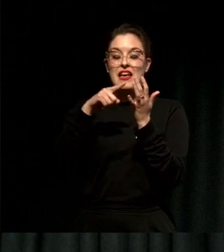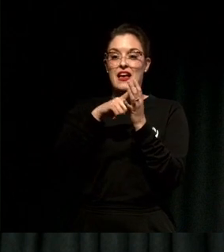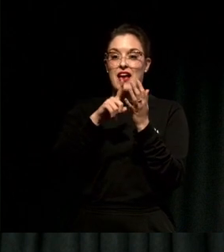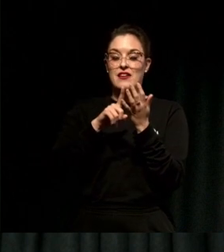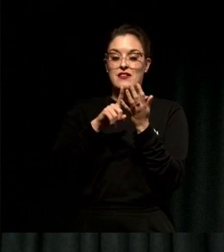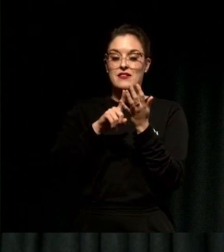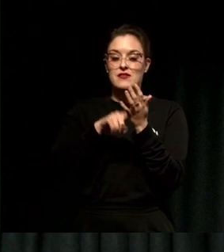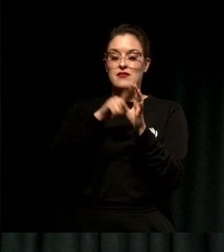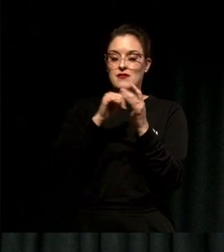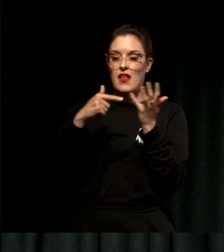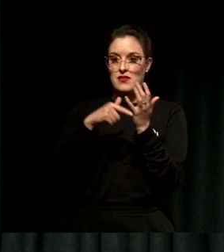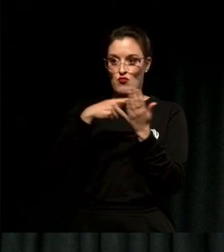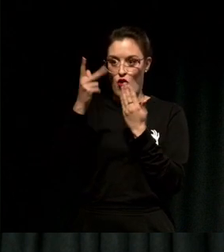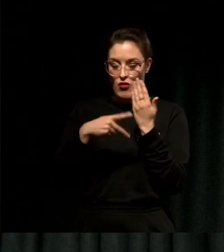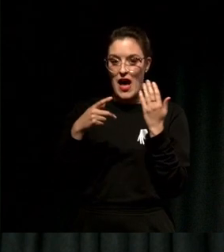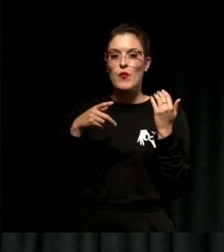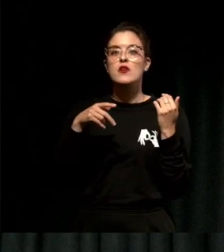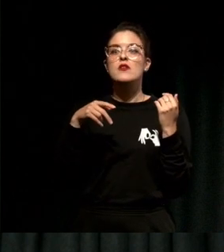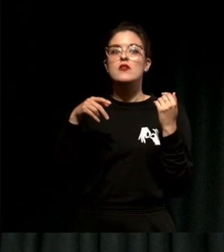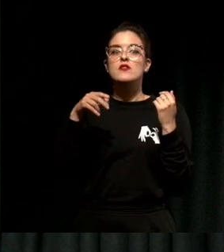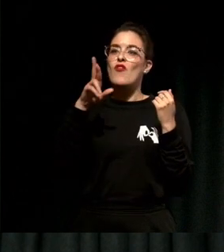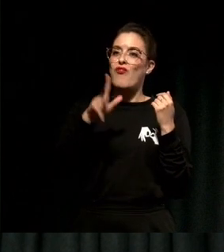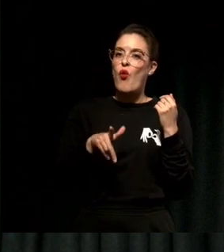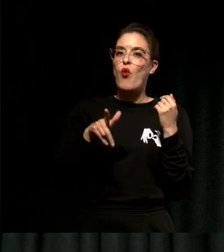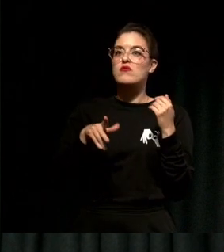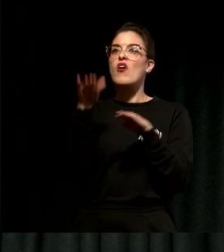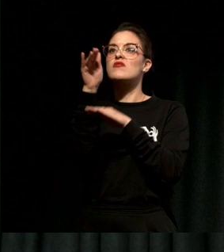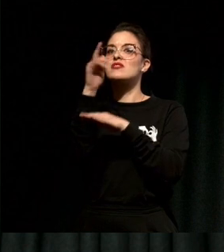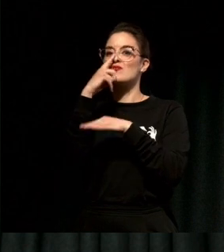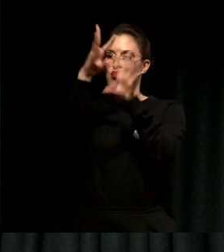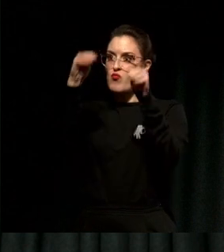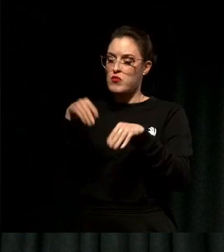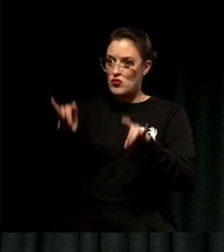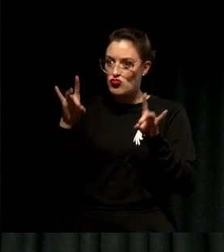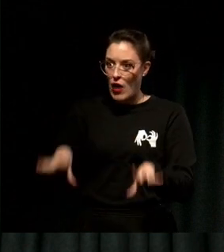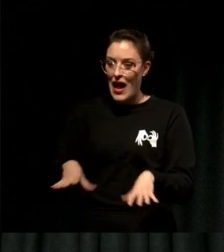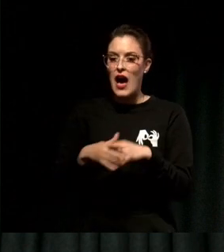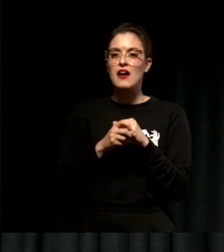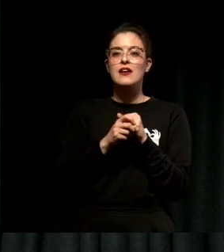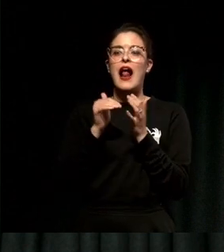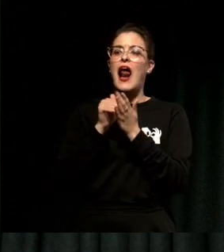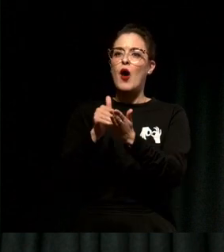It's a program for migrants and refugees to work out how to work on problems from a startup perspective.